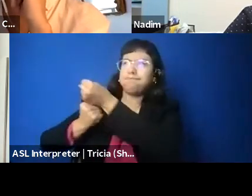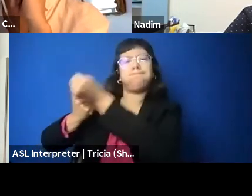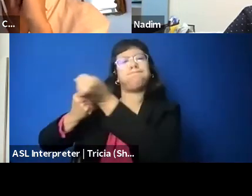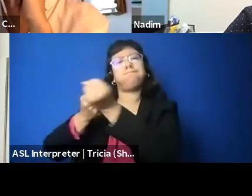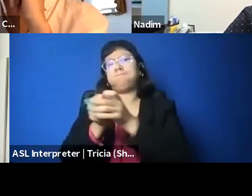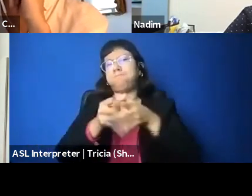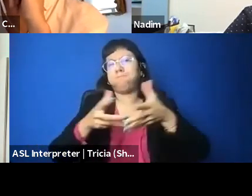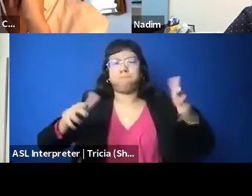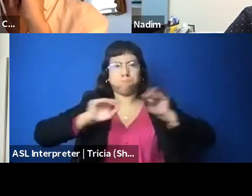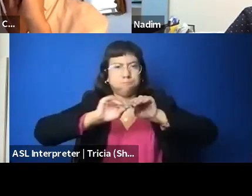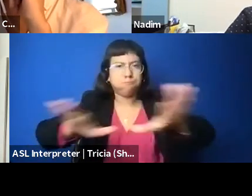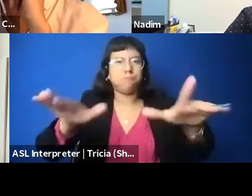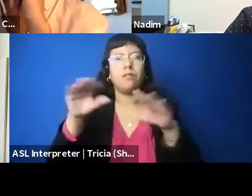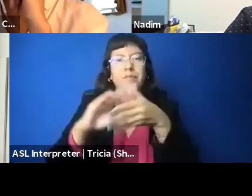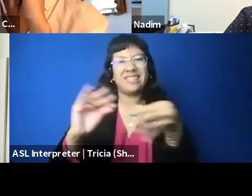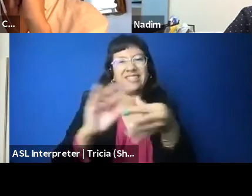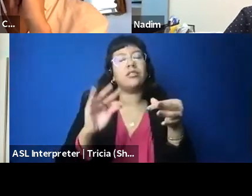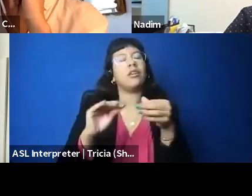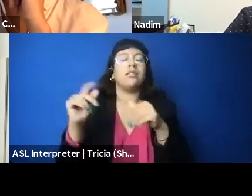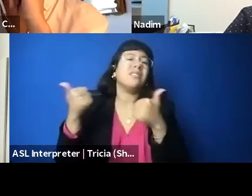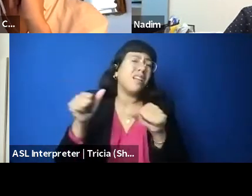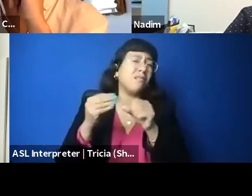but I feel like the growth has just been exponential,